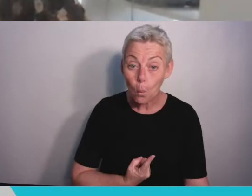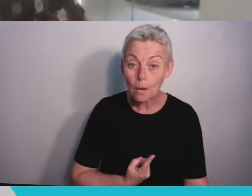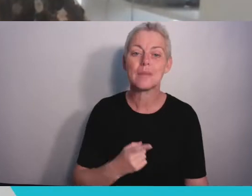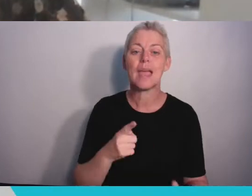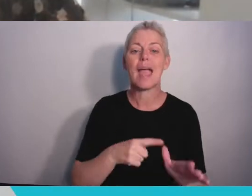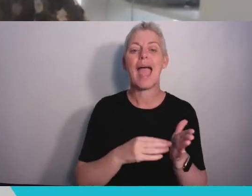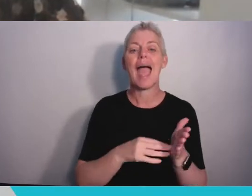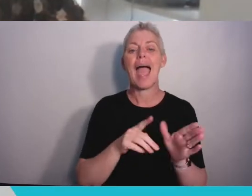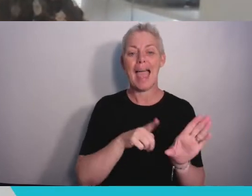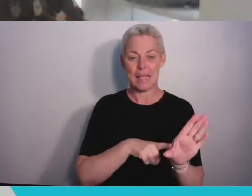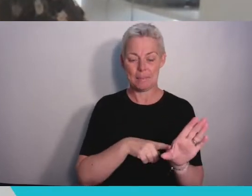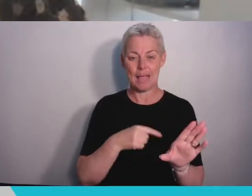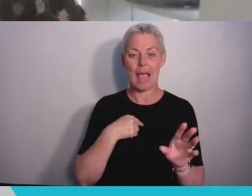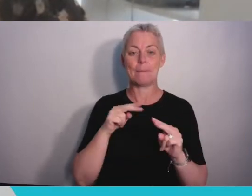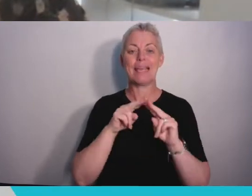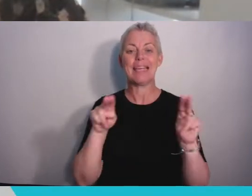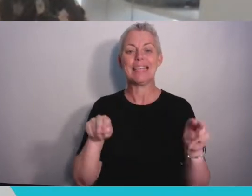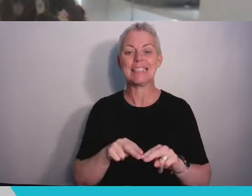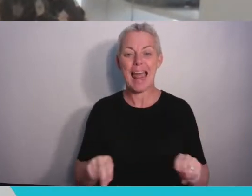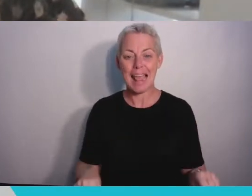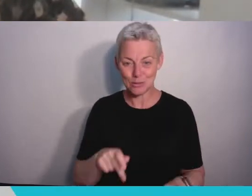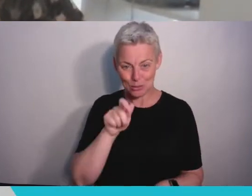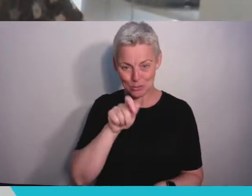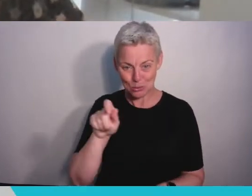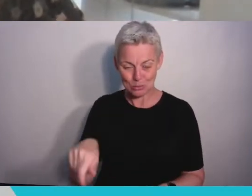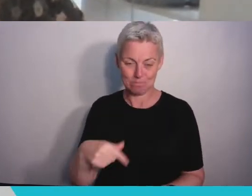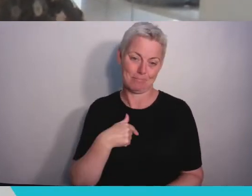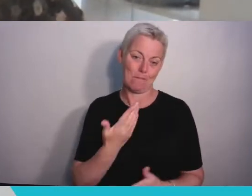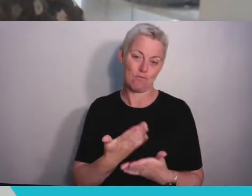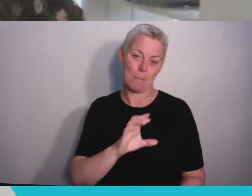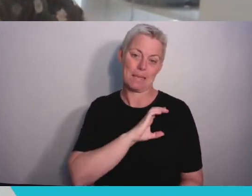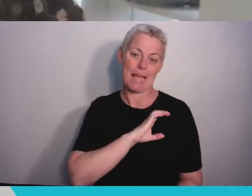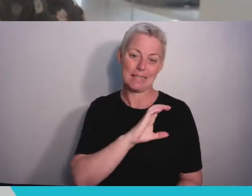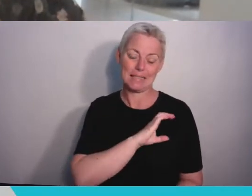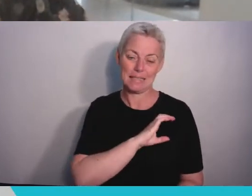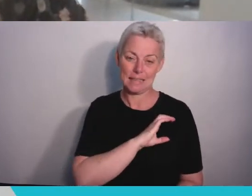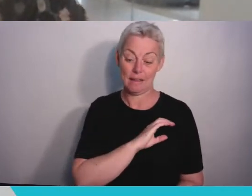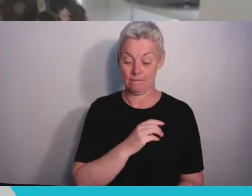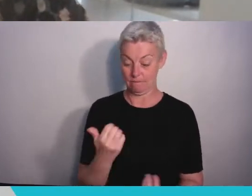the way from Canada, and I recently completed my Masters in Computer Science. Prior to that